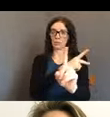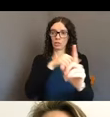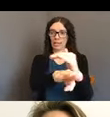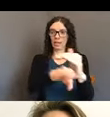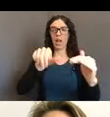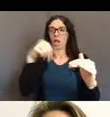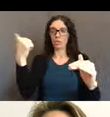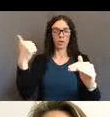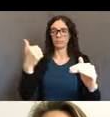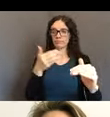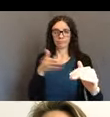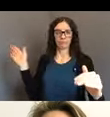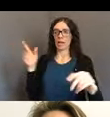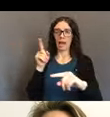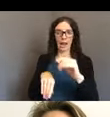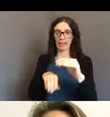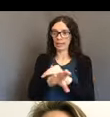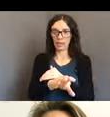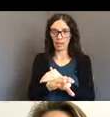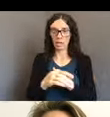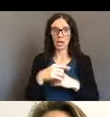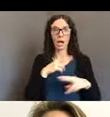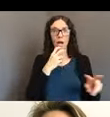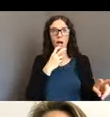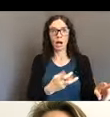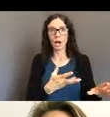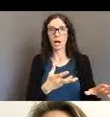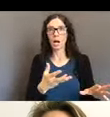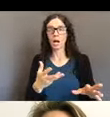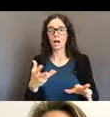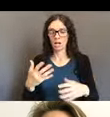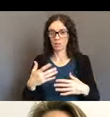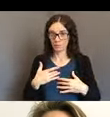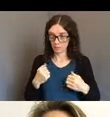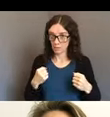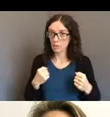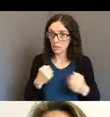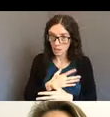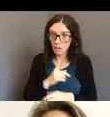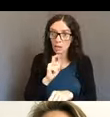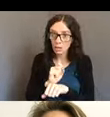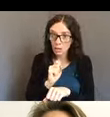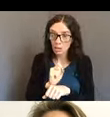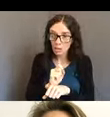and the reality and we were all scared. And we knew that people could die without being able to fully access